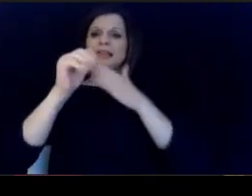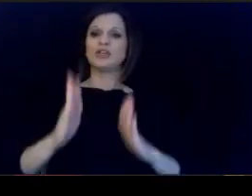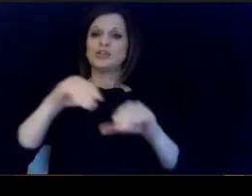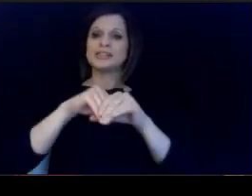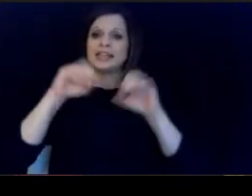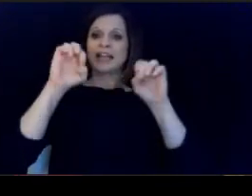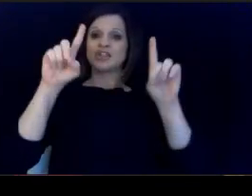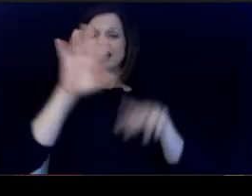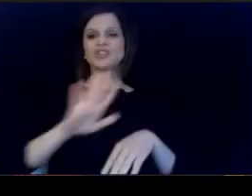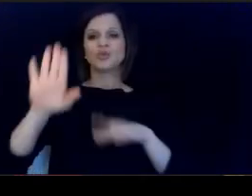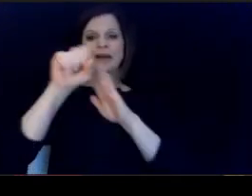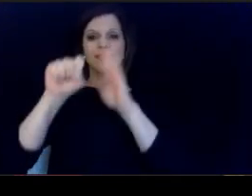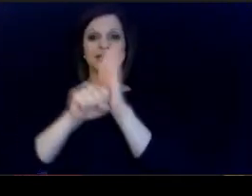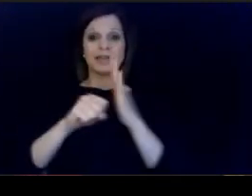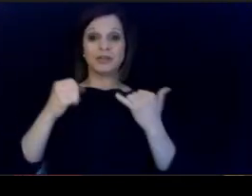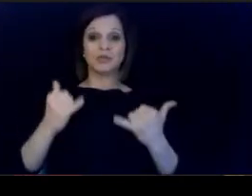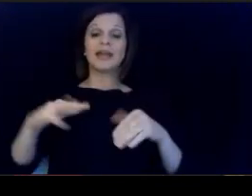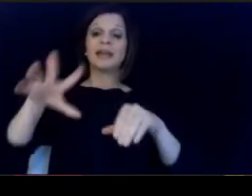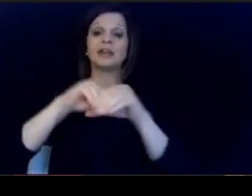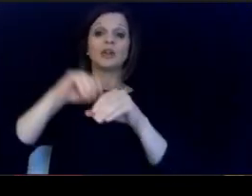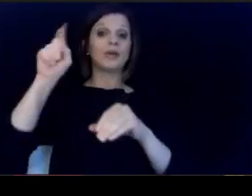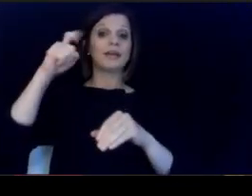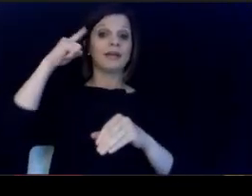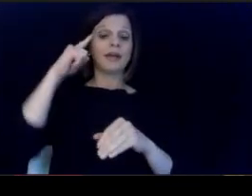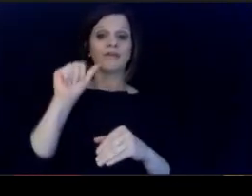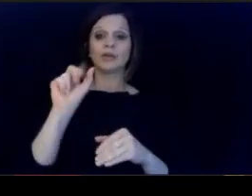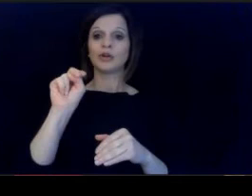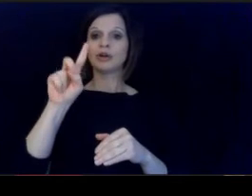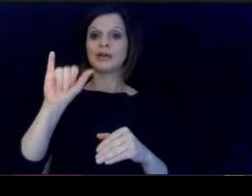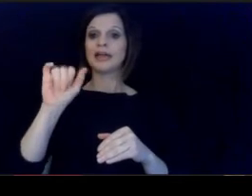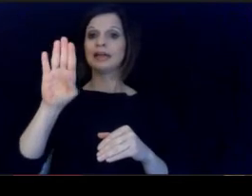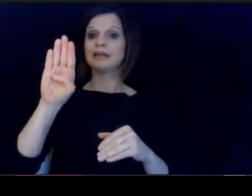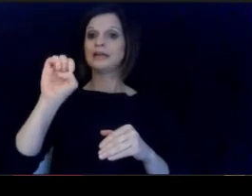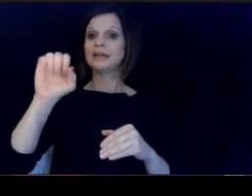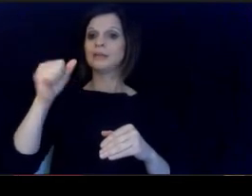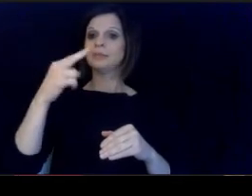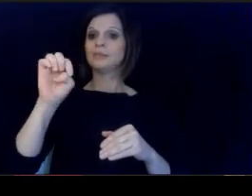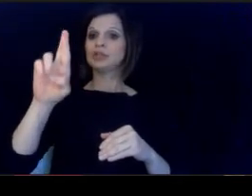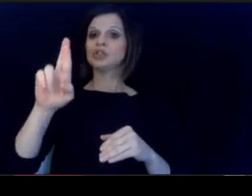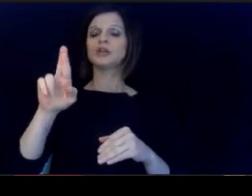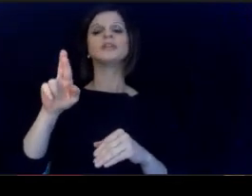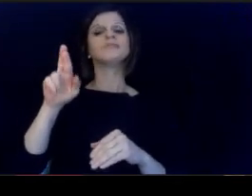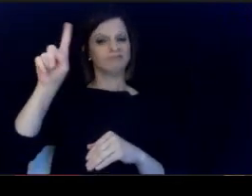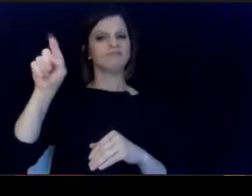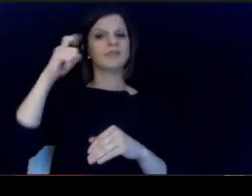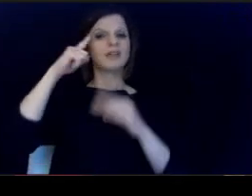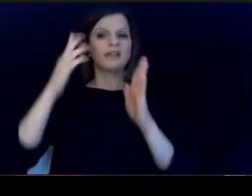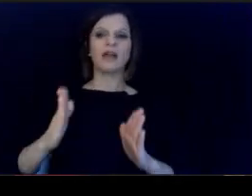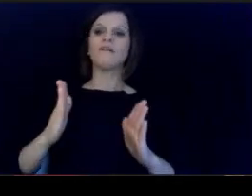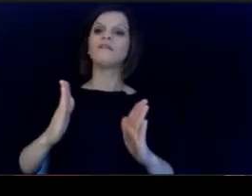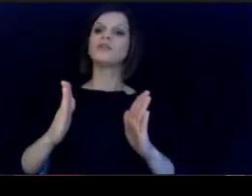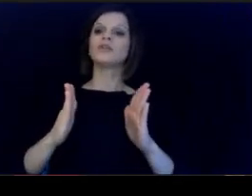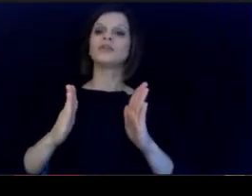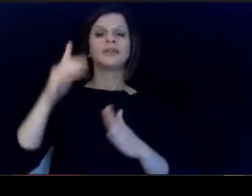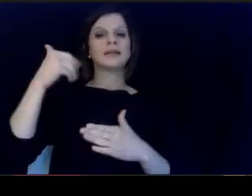and around the state here with us today, including our governor. Andy Beshear. Governor has made education a top priority of.